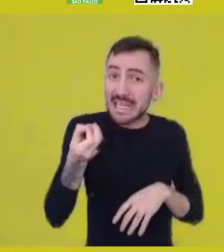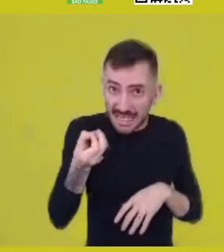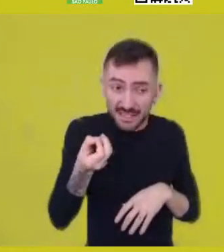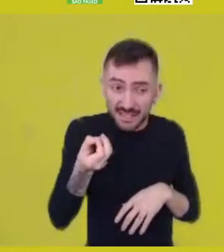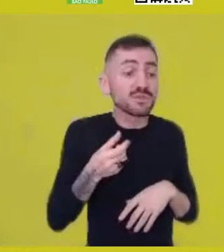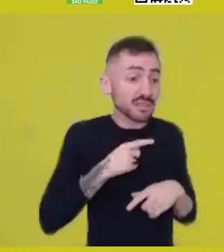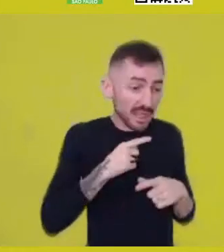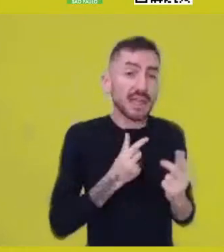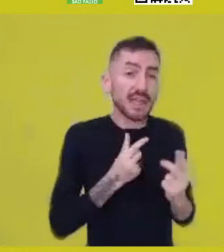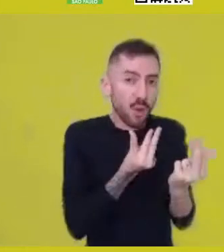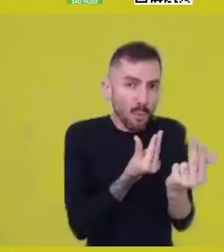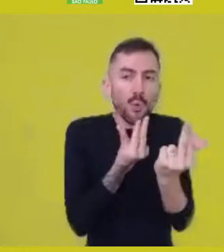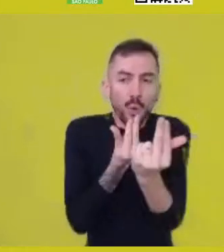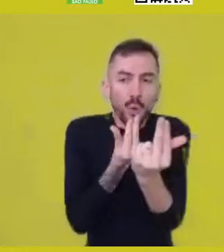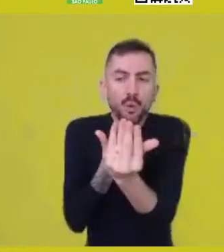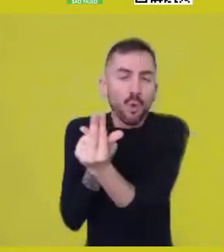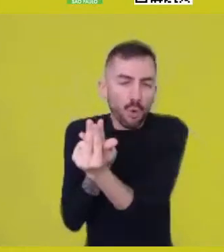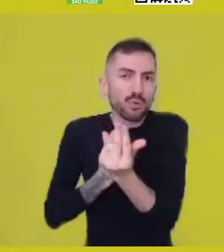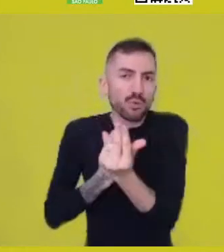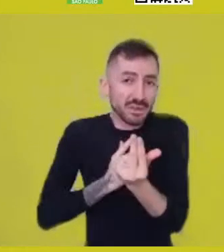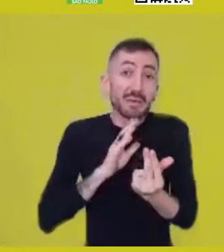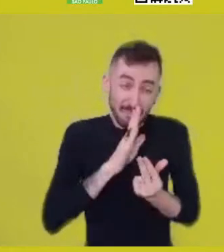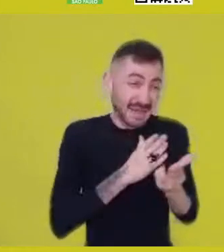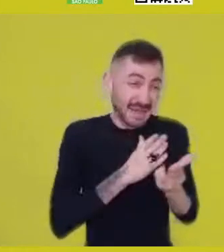but also many differences,